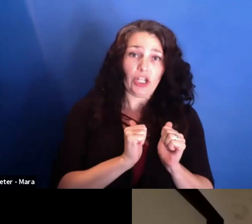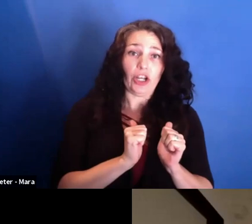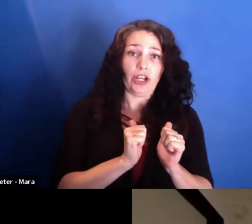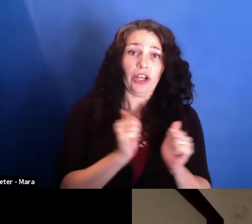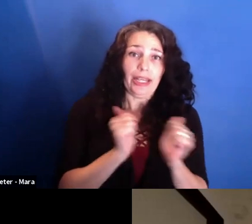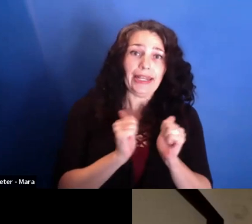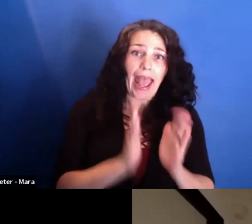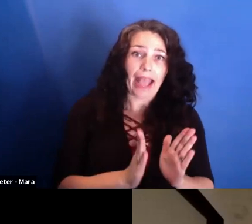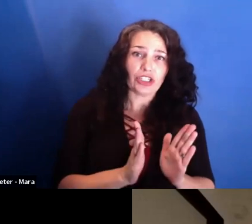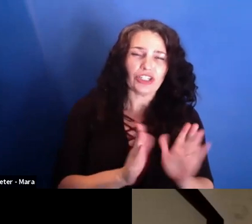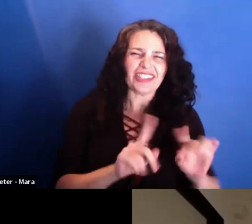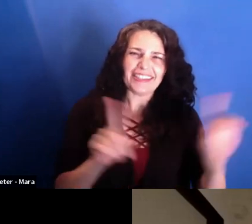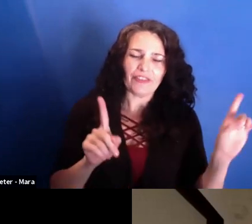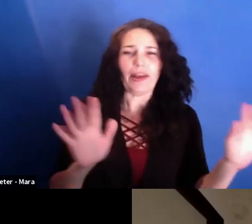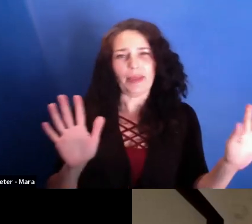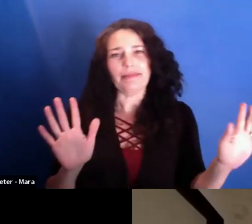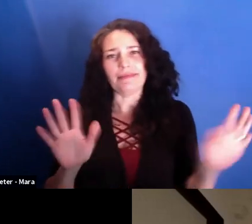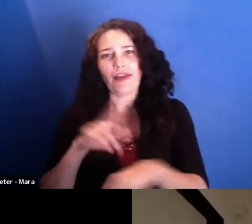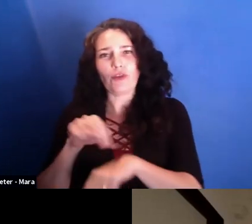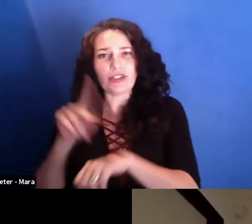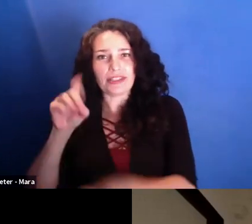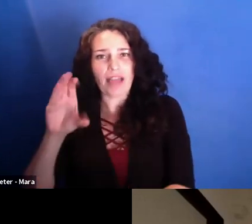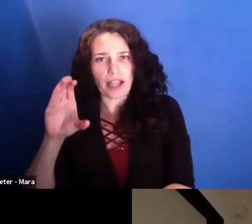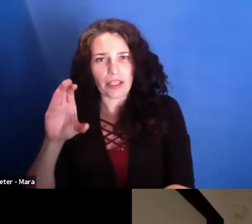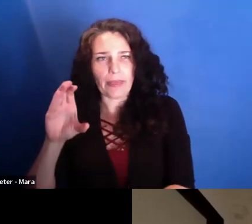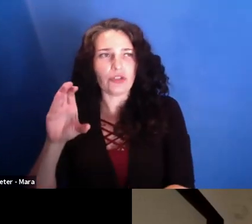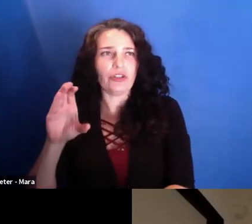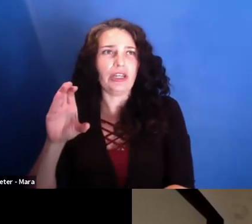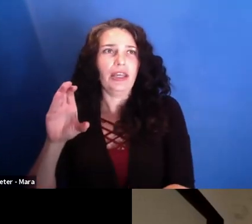But in a way they become characters. In terms of filming the newsroom,